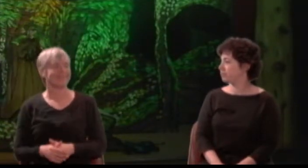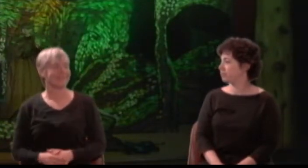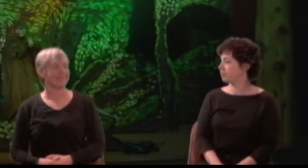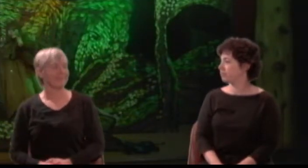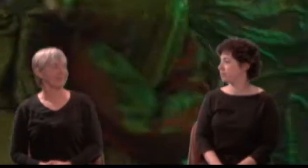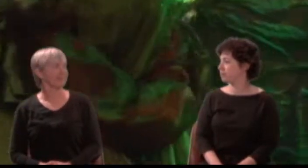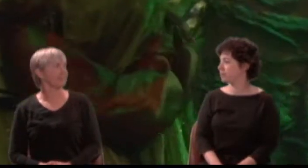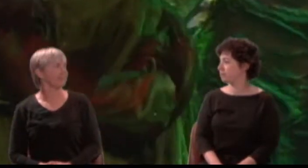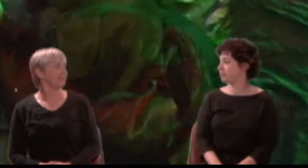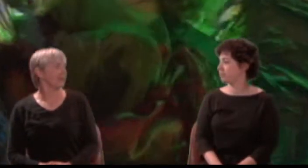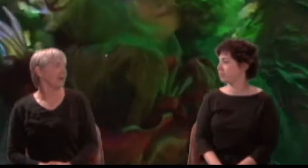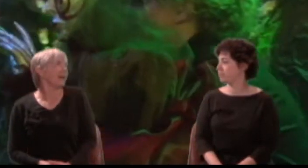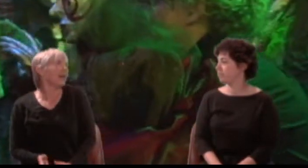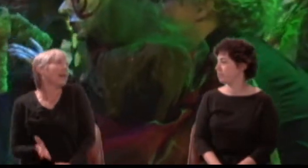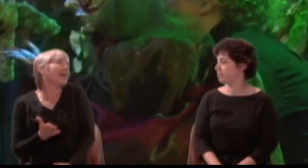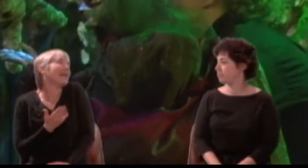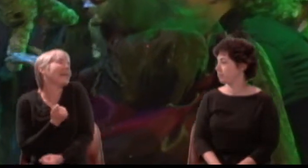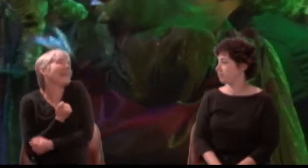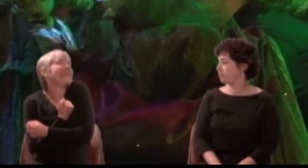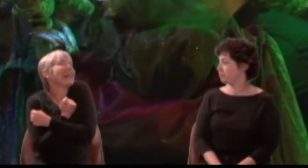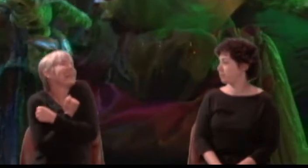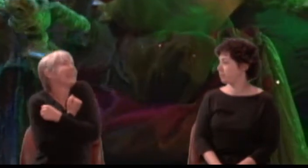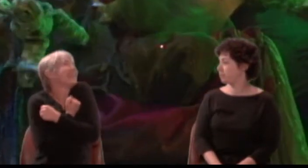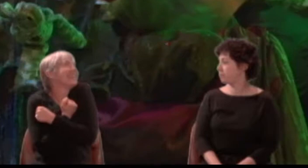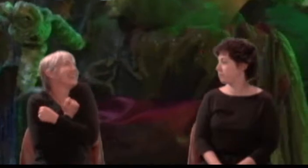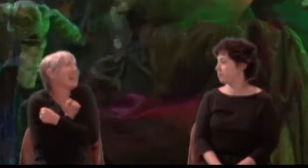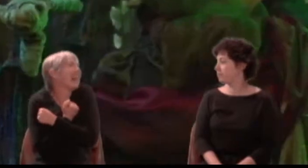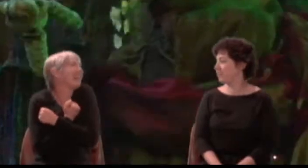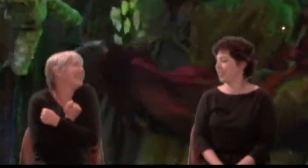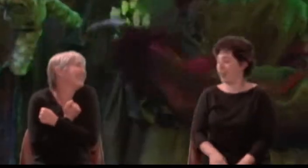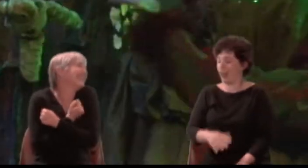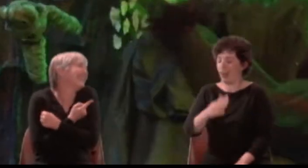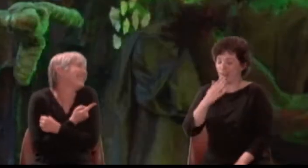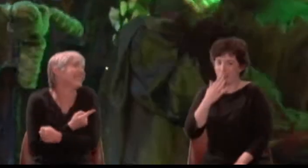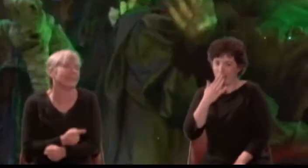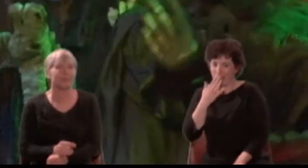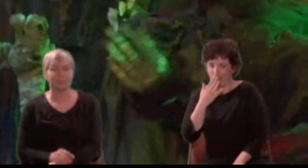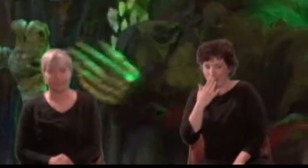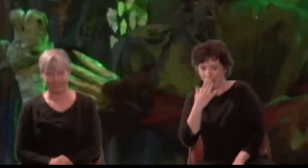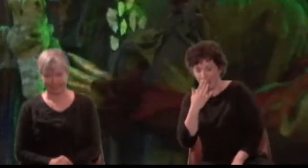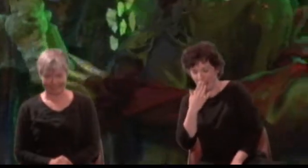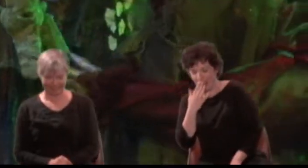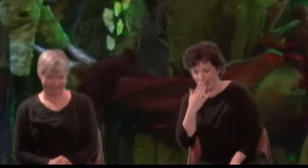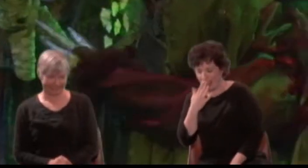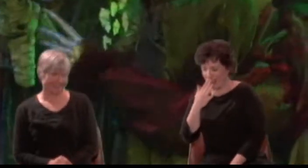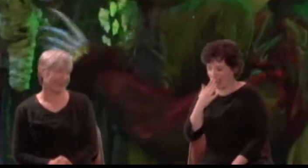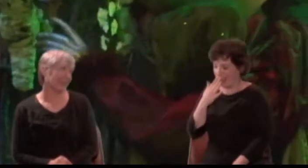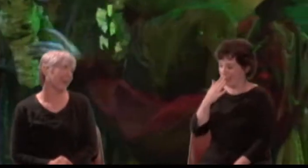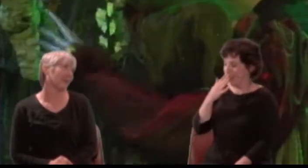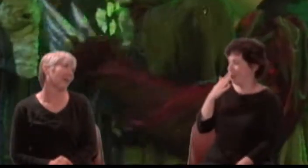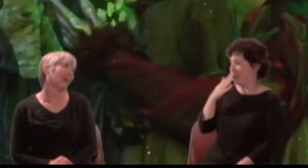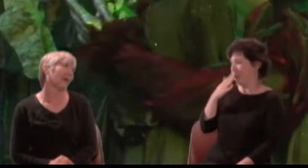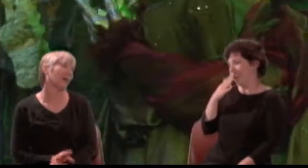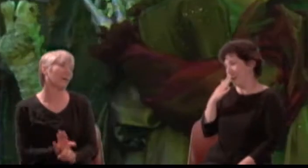Titania: Oh, how I love thee! How I dote on thee!